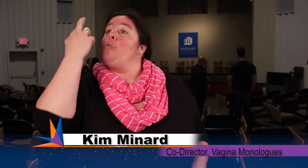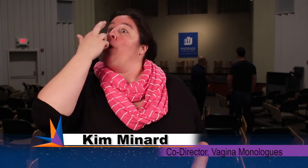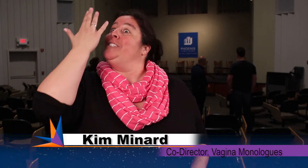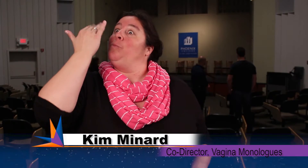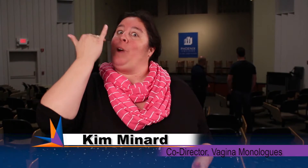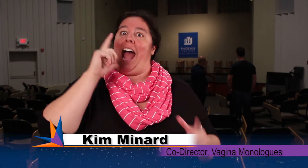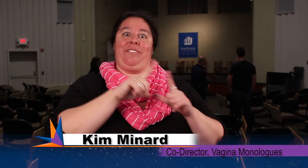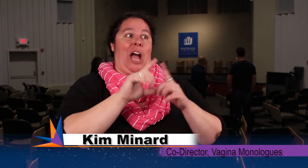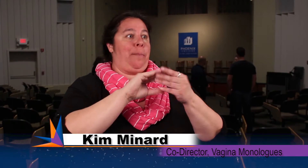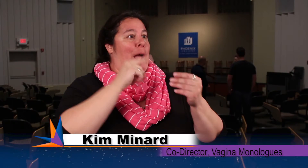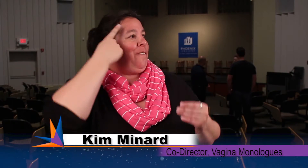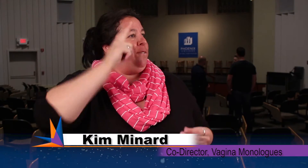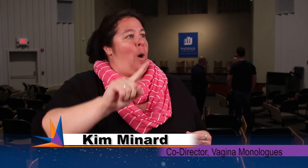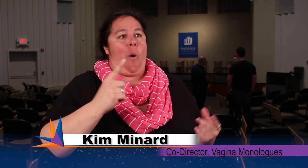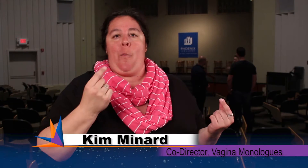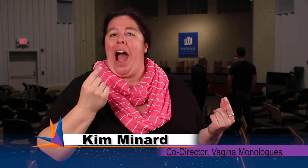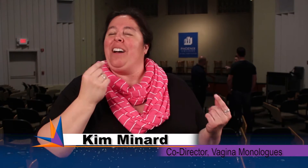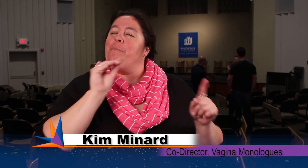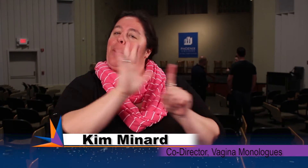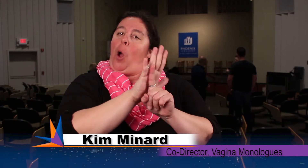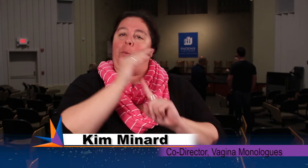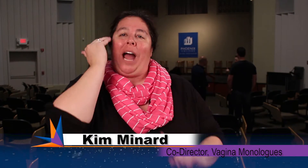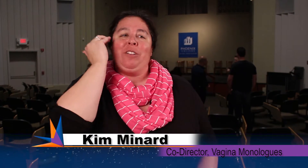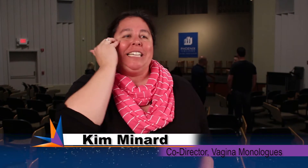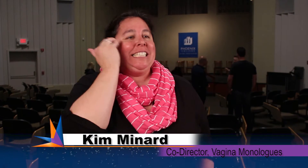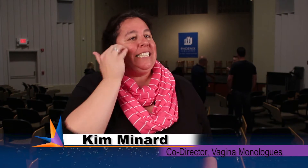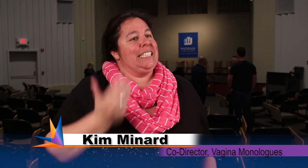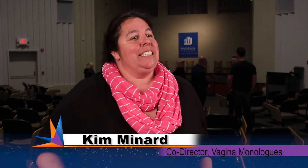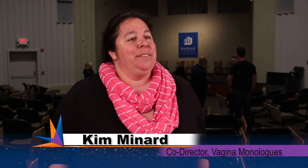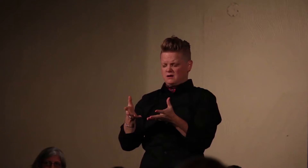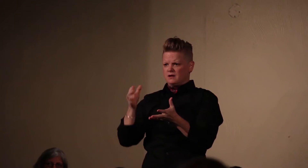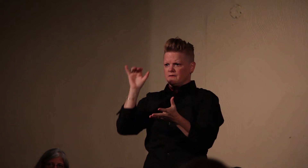Kim: "The main reason behind the vagina monologues is to really raise awareness."